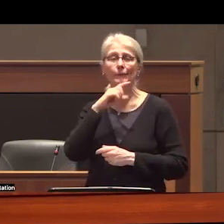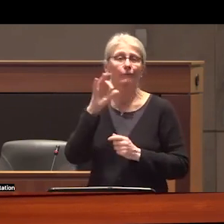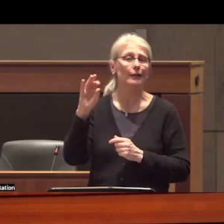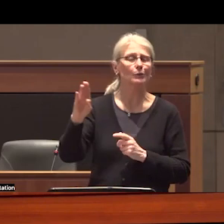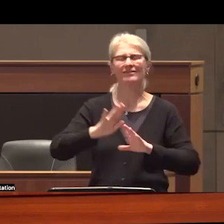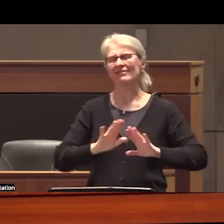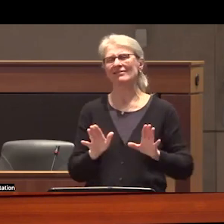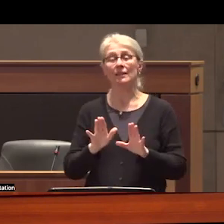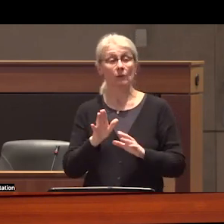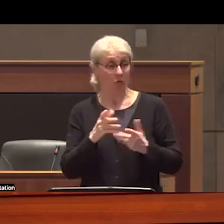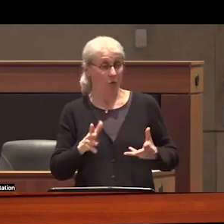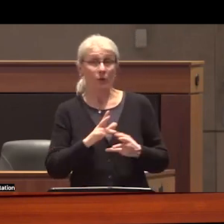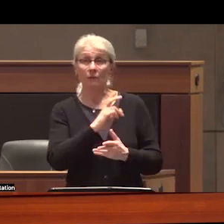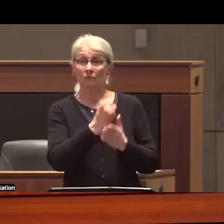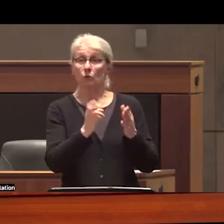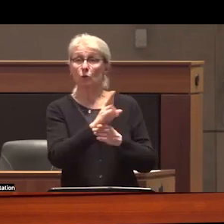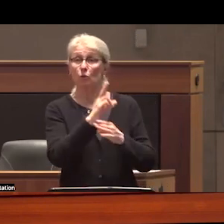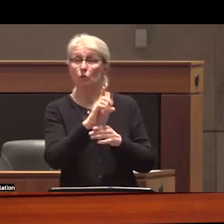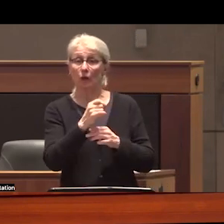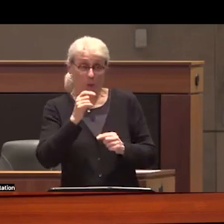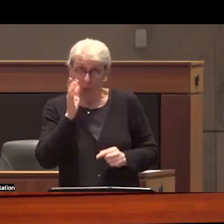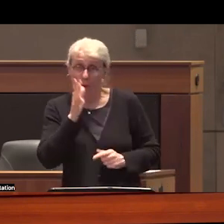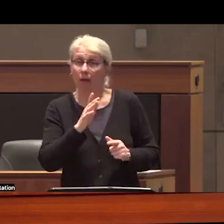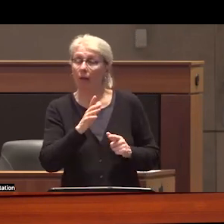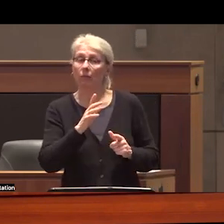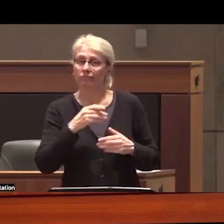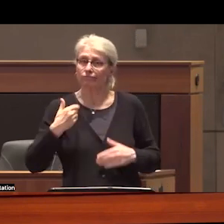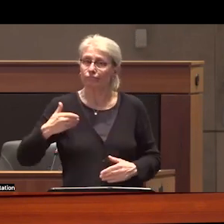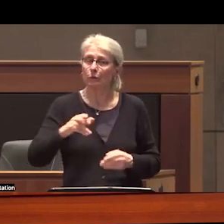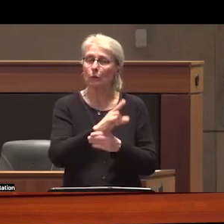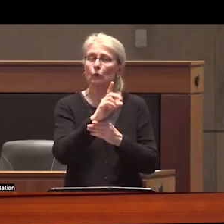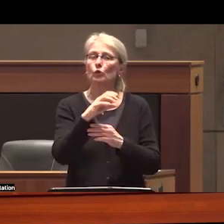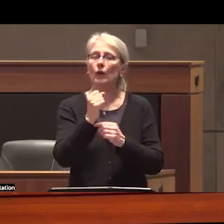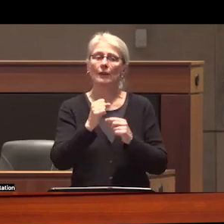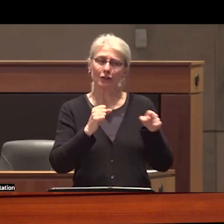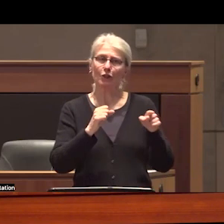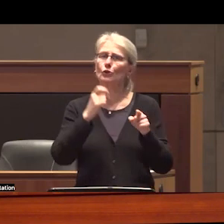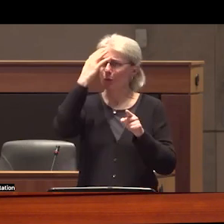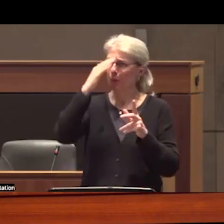already using drugs or who are going to use drugs there should be a way to access them that ensures